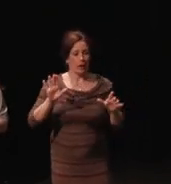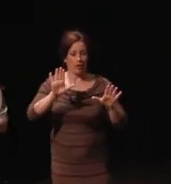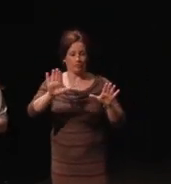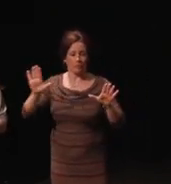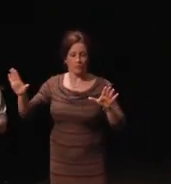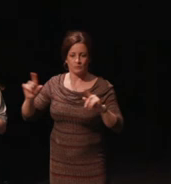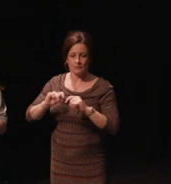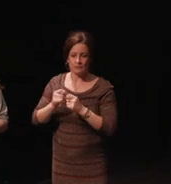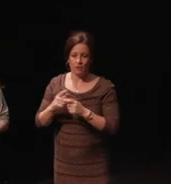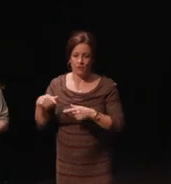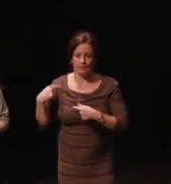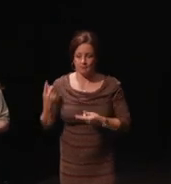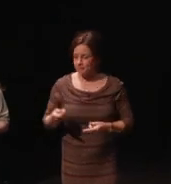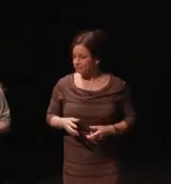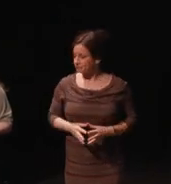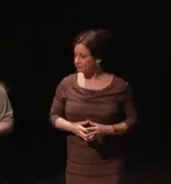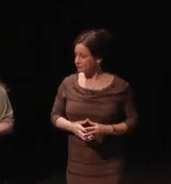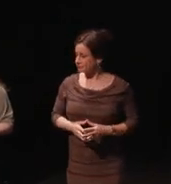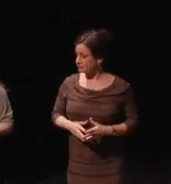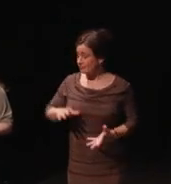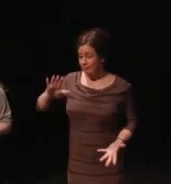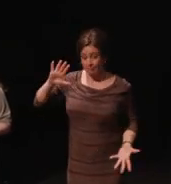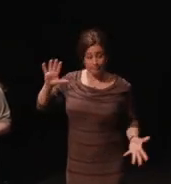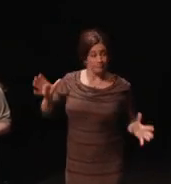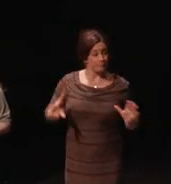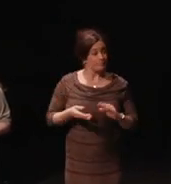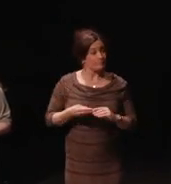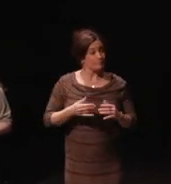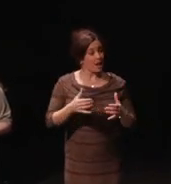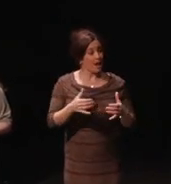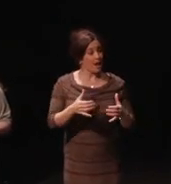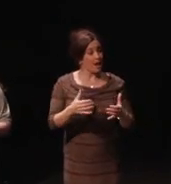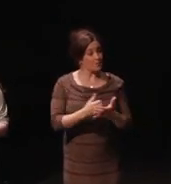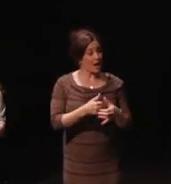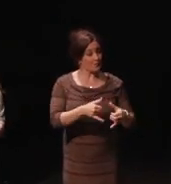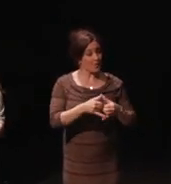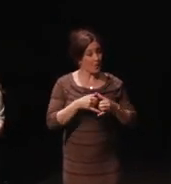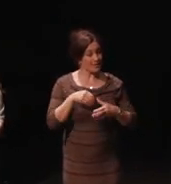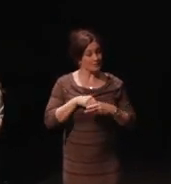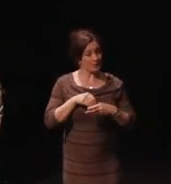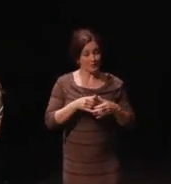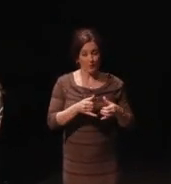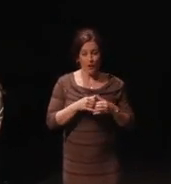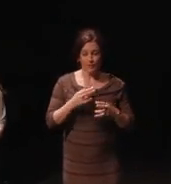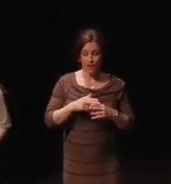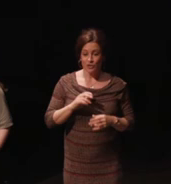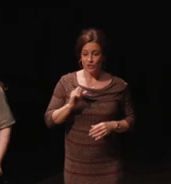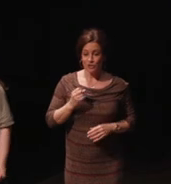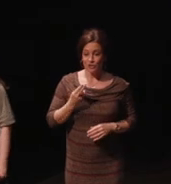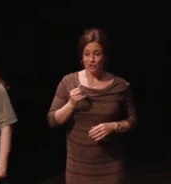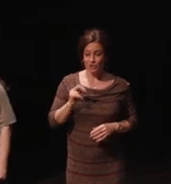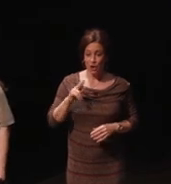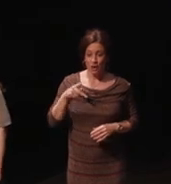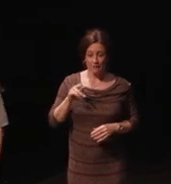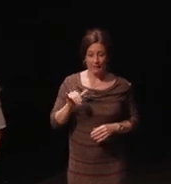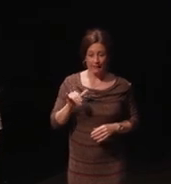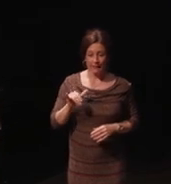And all this together I actually wanted an internal award called the Sharkie award. Tiburon is Spanish for